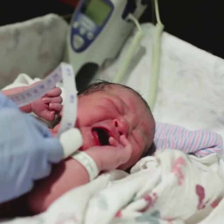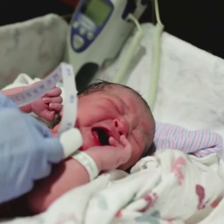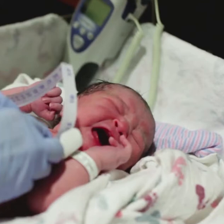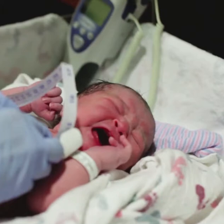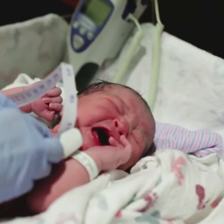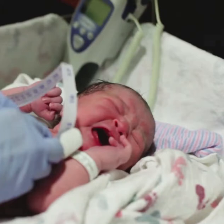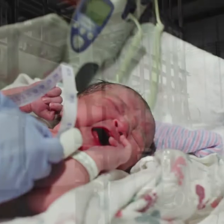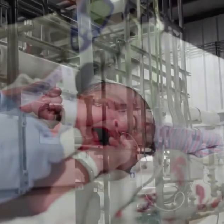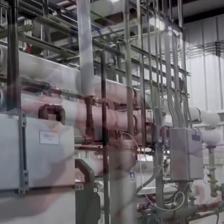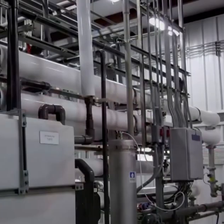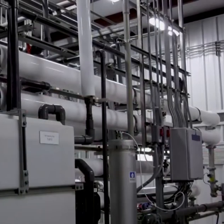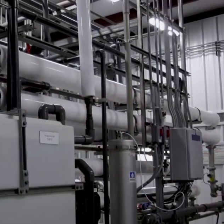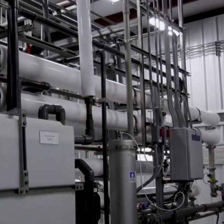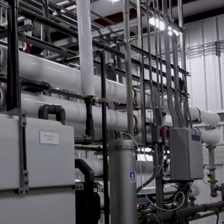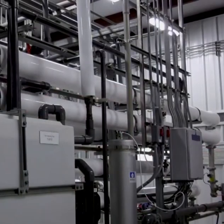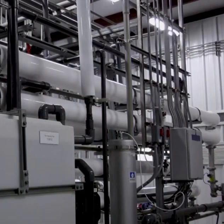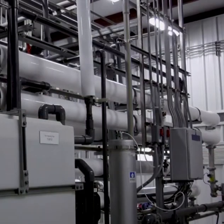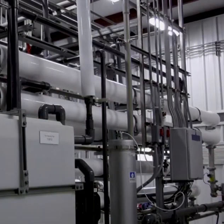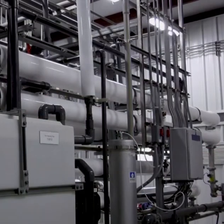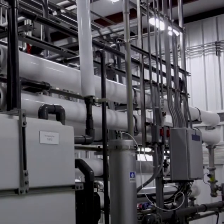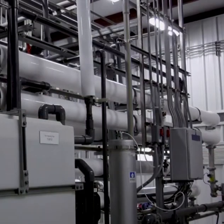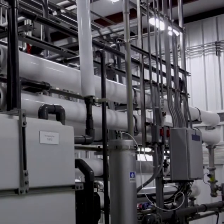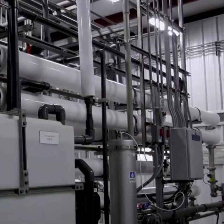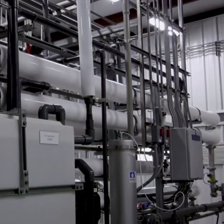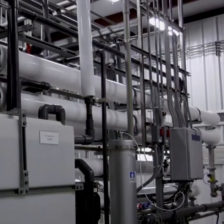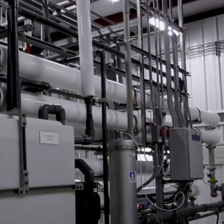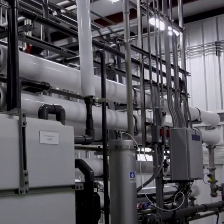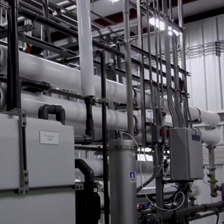landfill leachate reverse osmosis treatment system that effectively